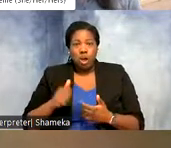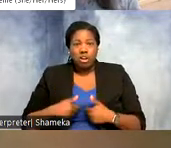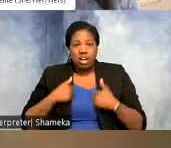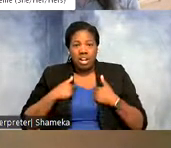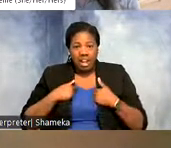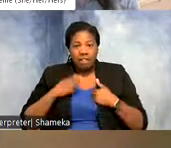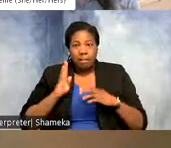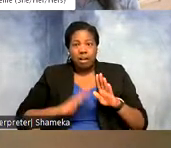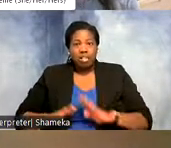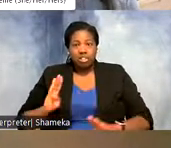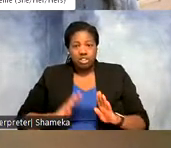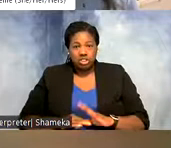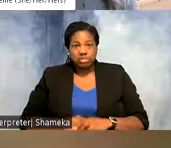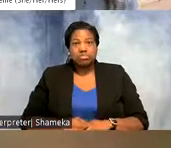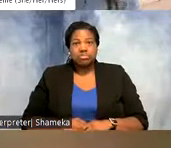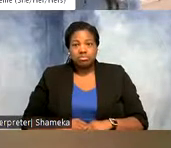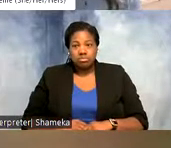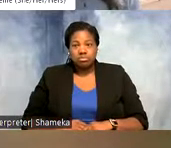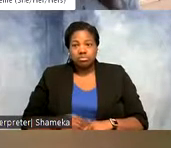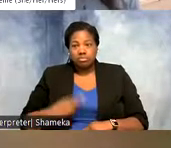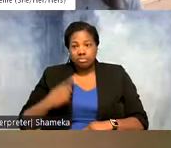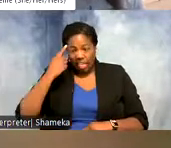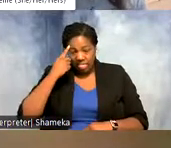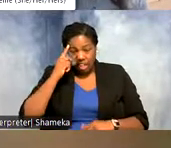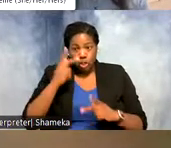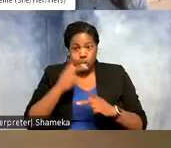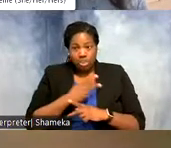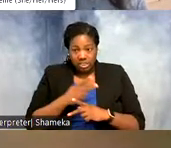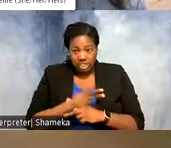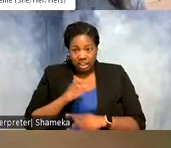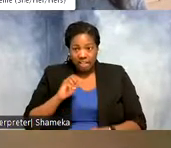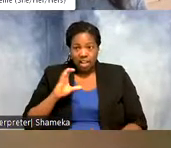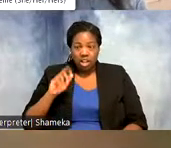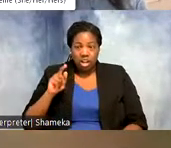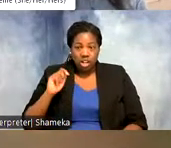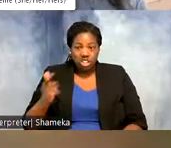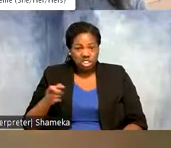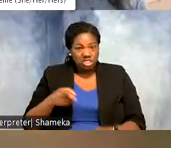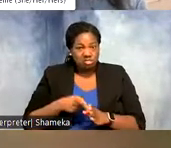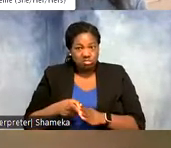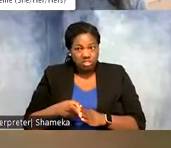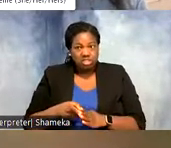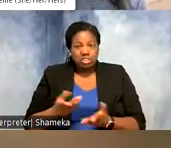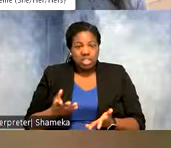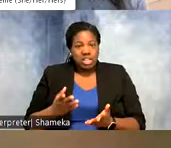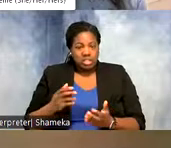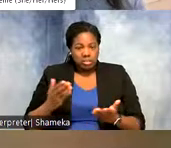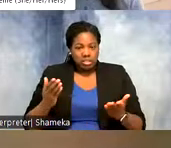And I think this quantitative ecology field has been around a really a long time. But it's